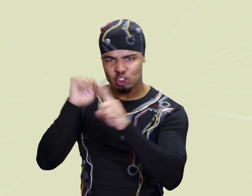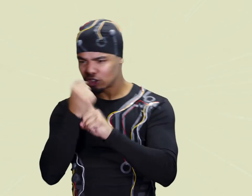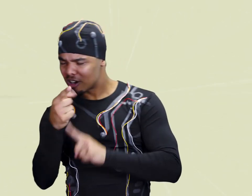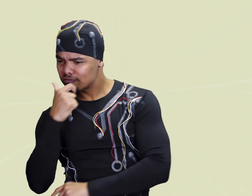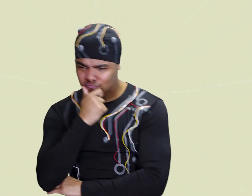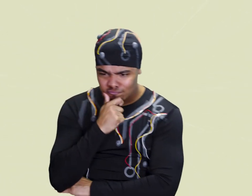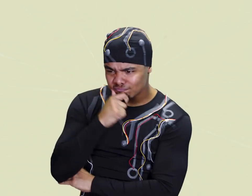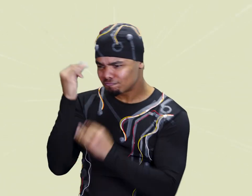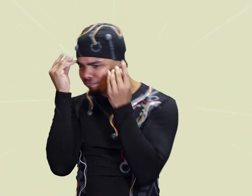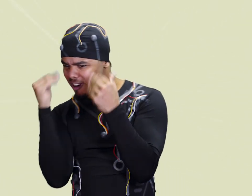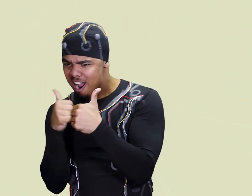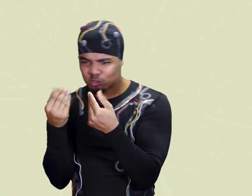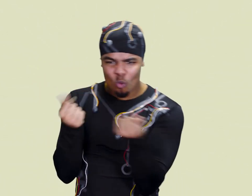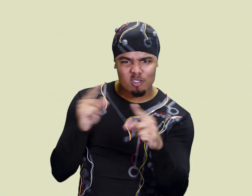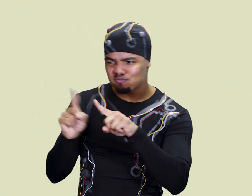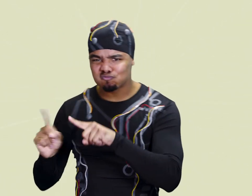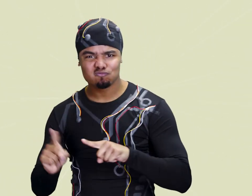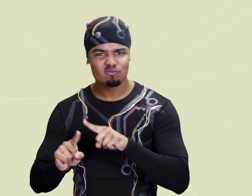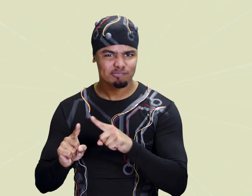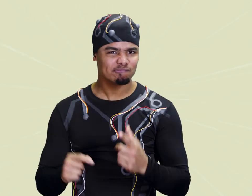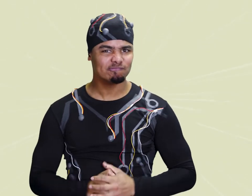Use it to help you think through how to solve problems.